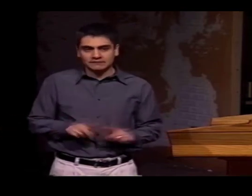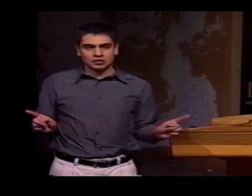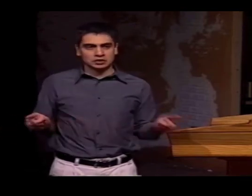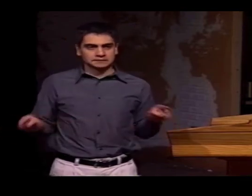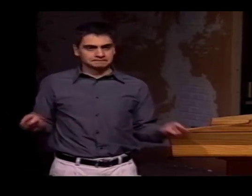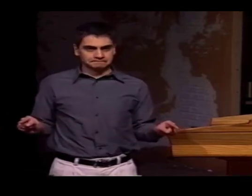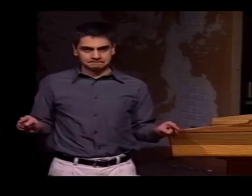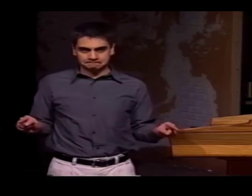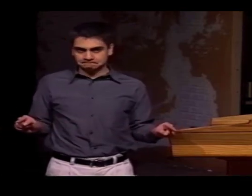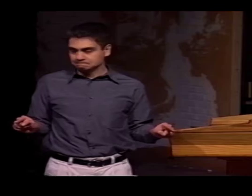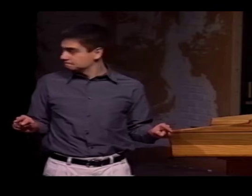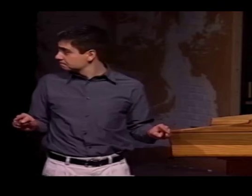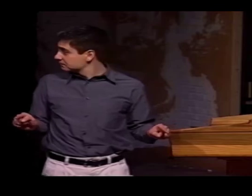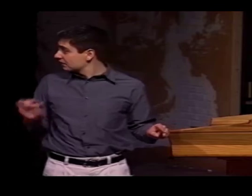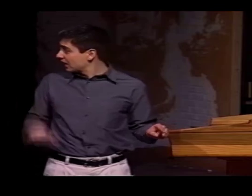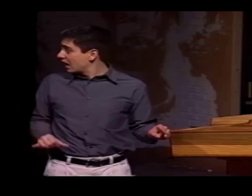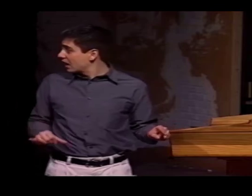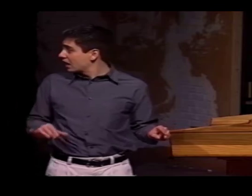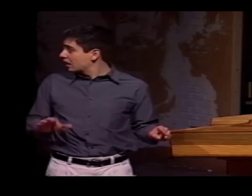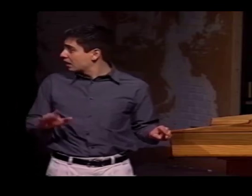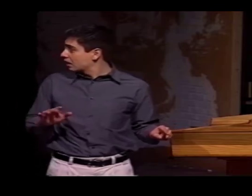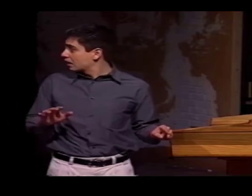BUT VERY DIFFERENT MEANING.